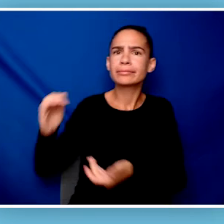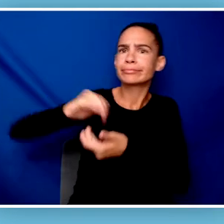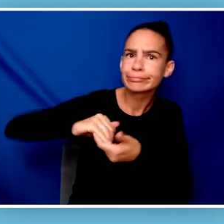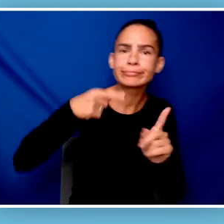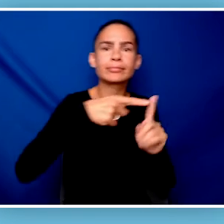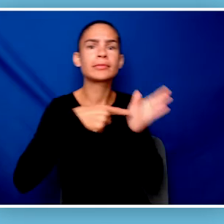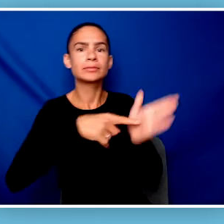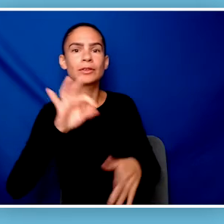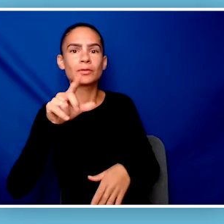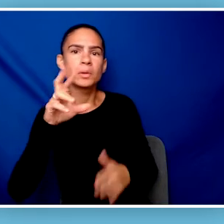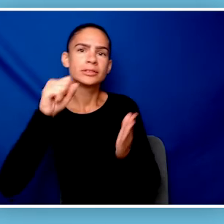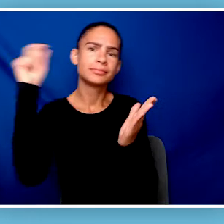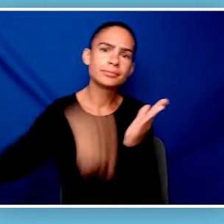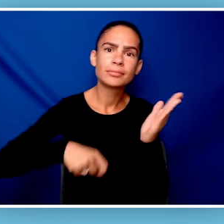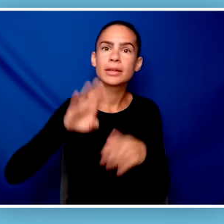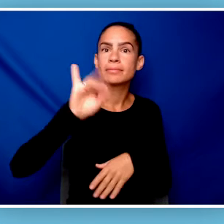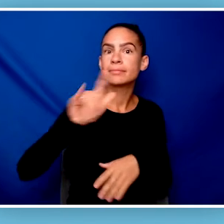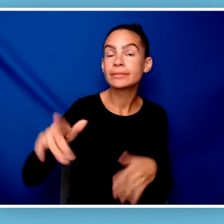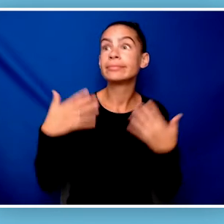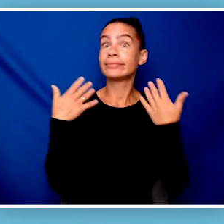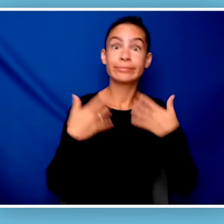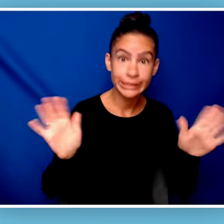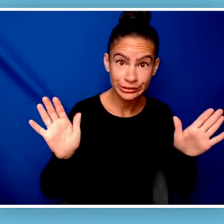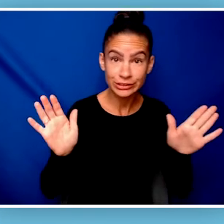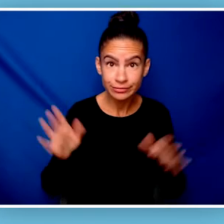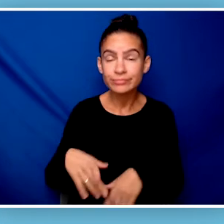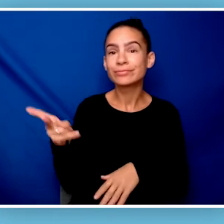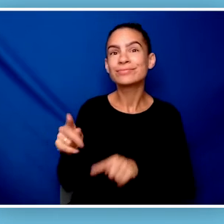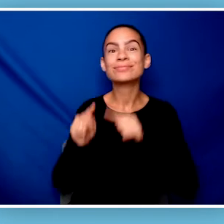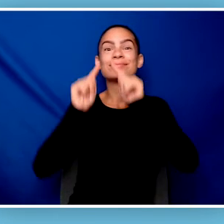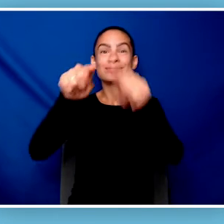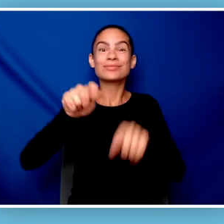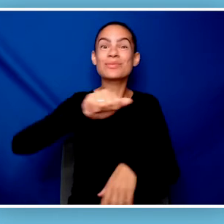Hector and Valentina worked with Representative Flores to draft the bill. When they were finally finished,